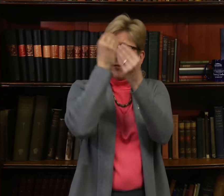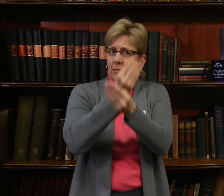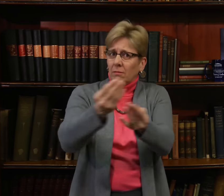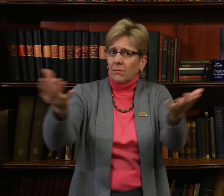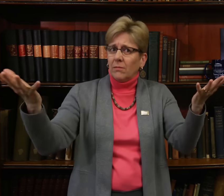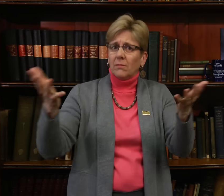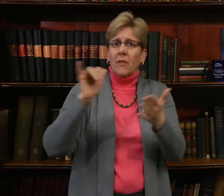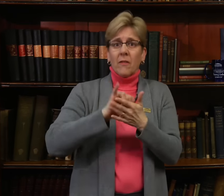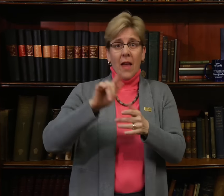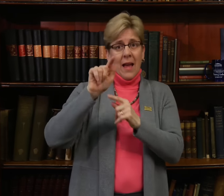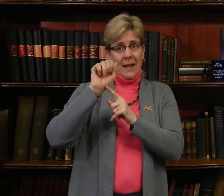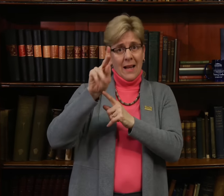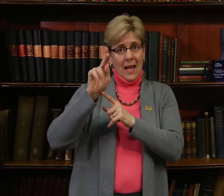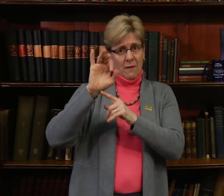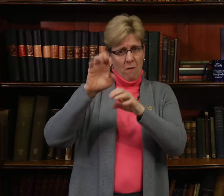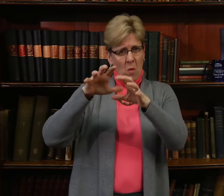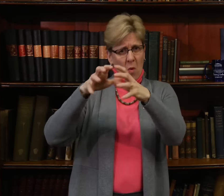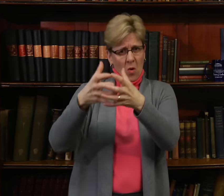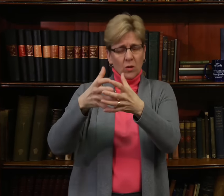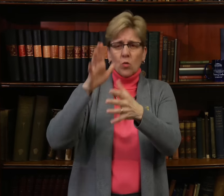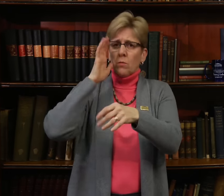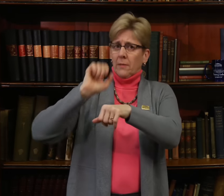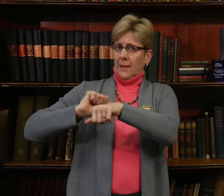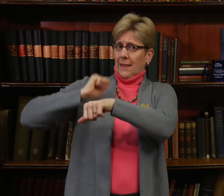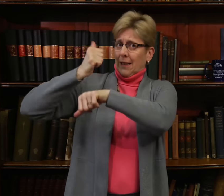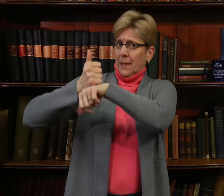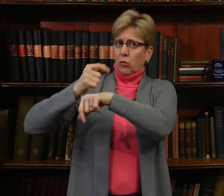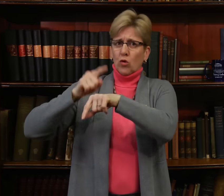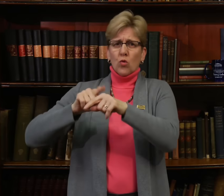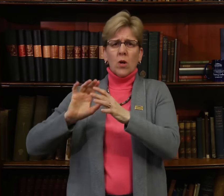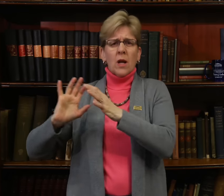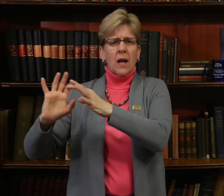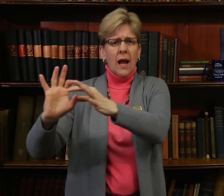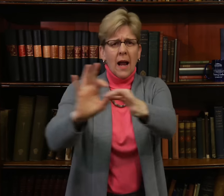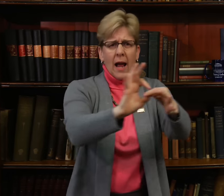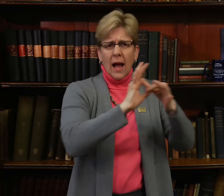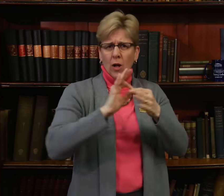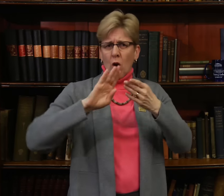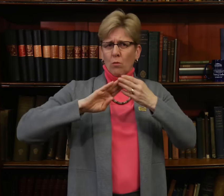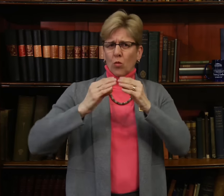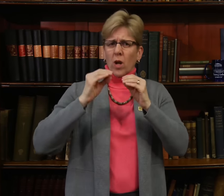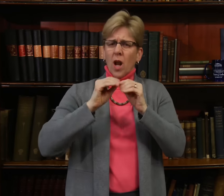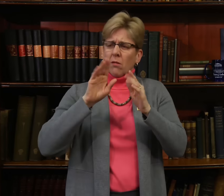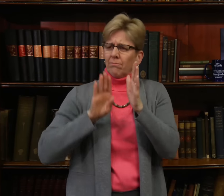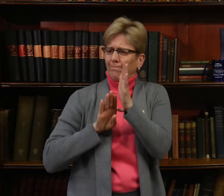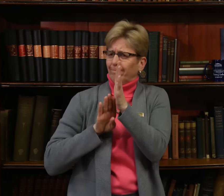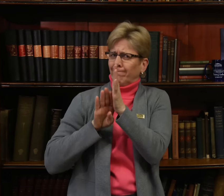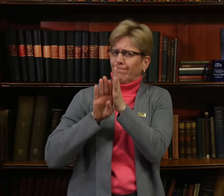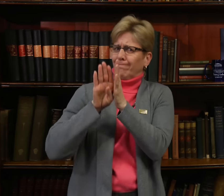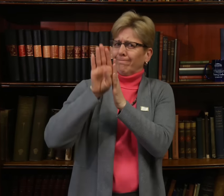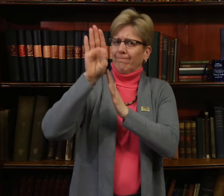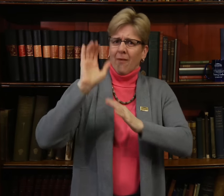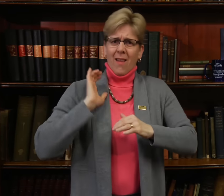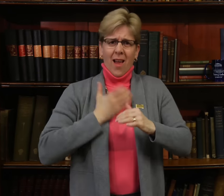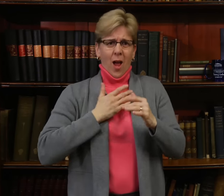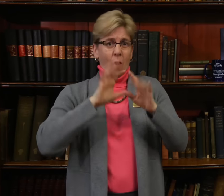I announced that a task force would be established to connect the community in joint development